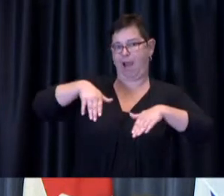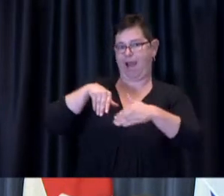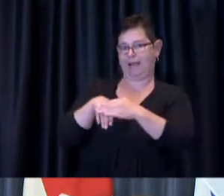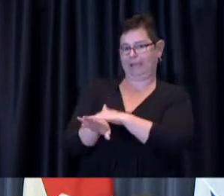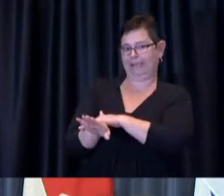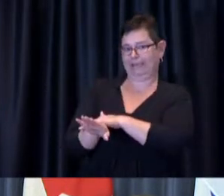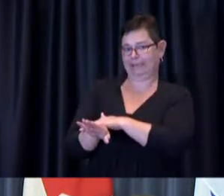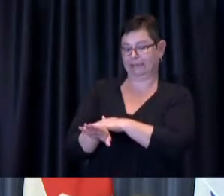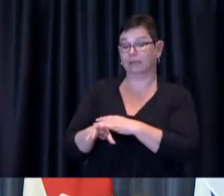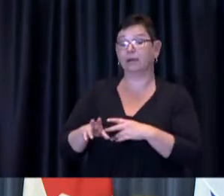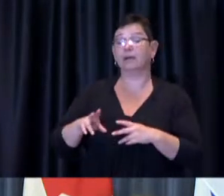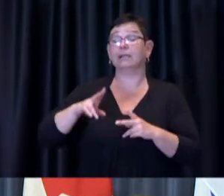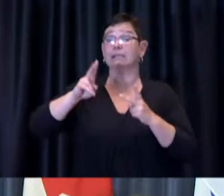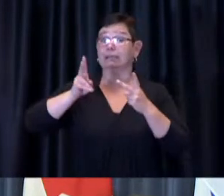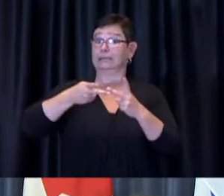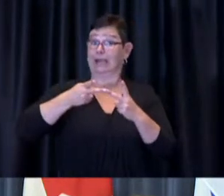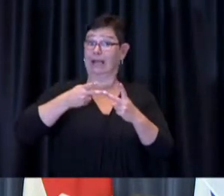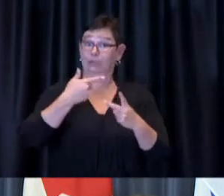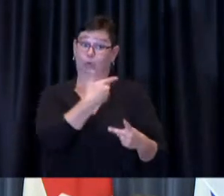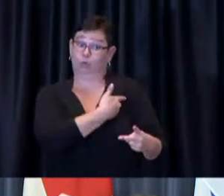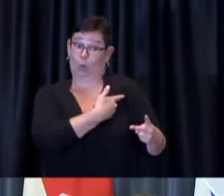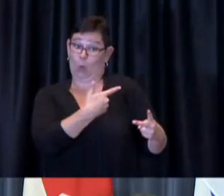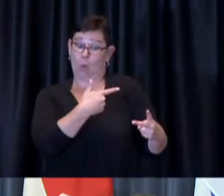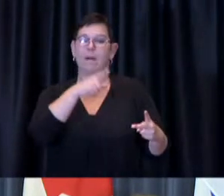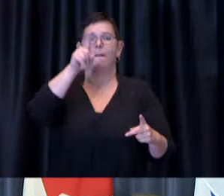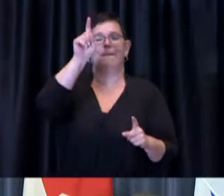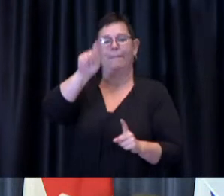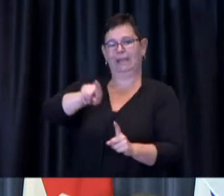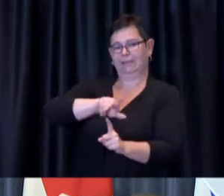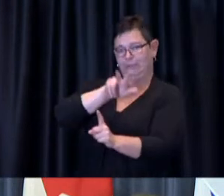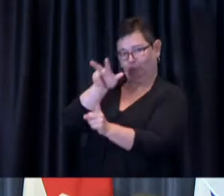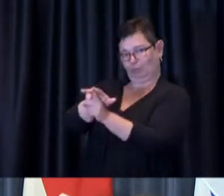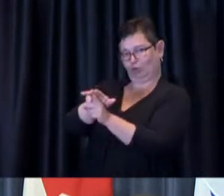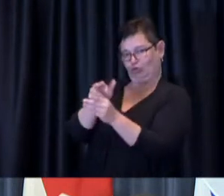can be booked in advance through the provincial booking system, as well as by walk-in.